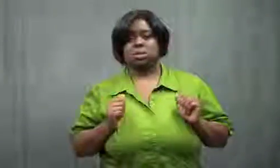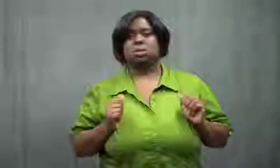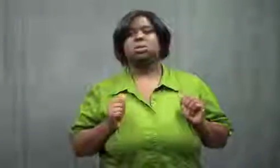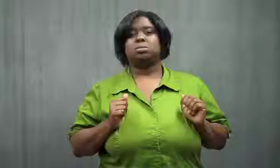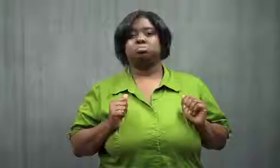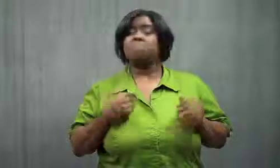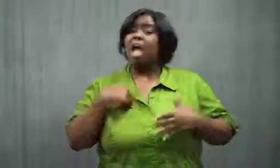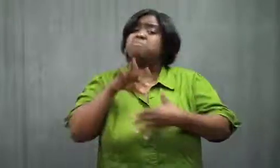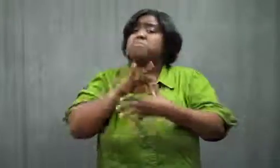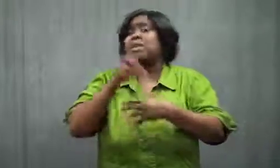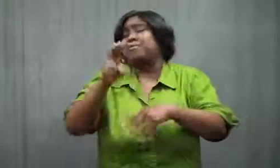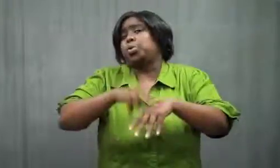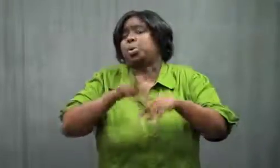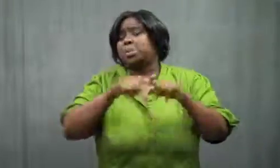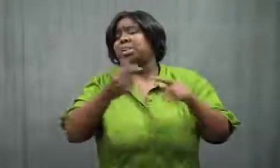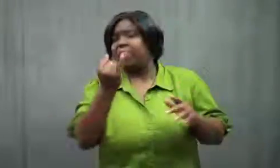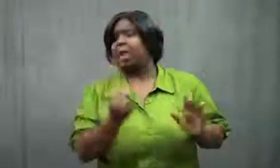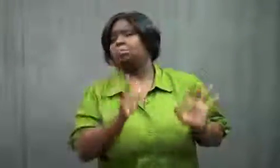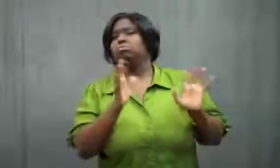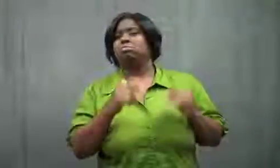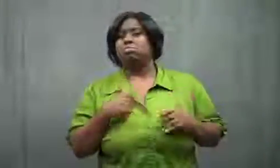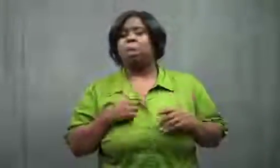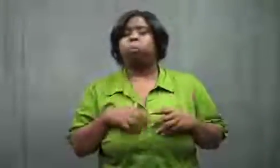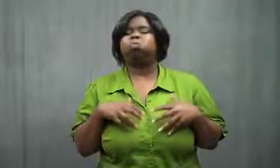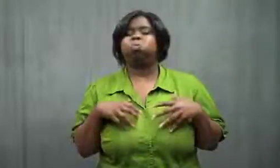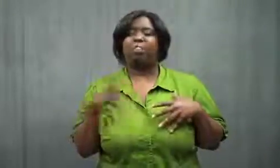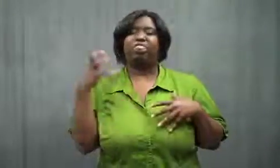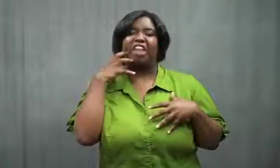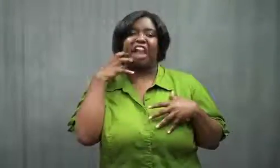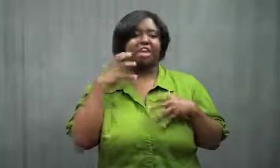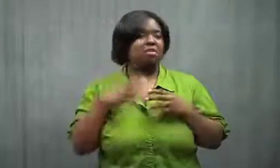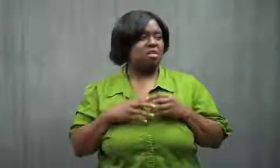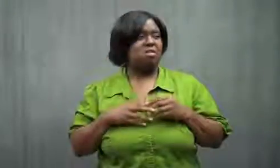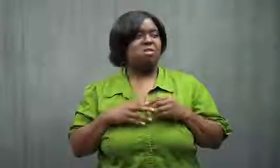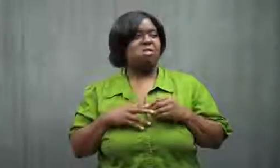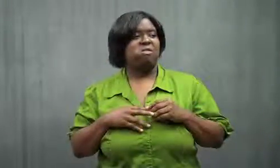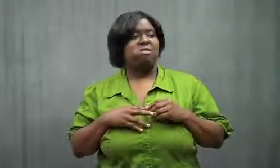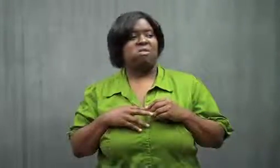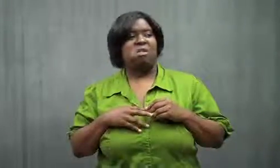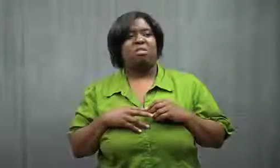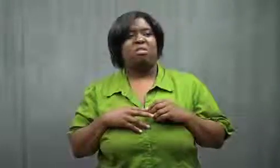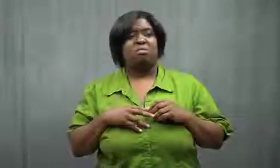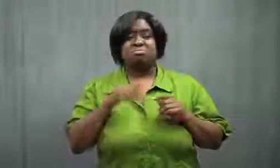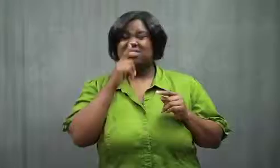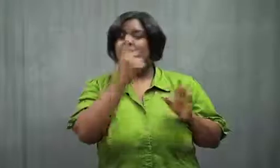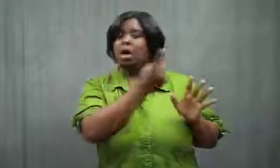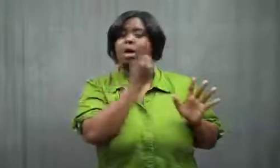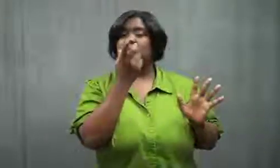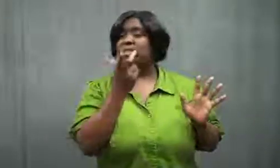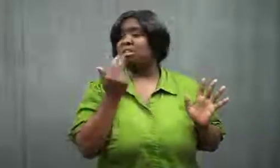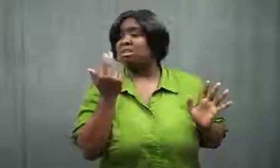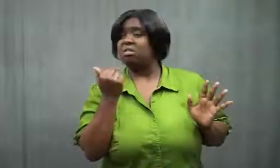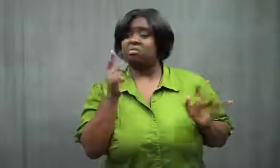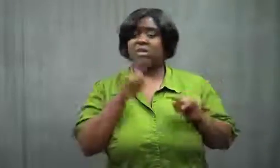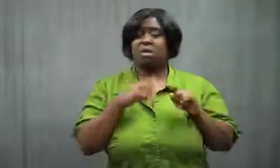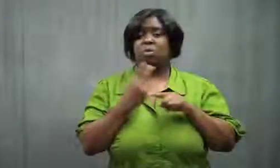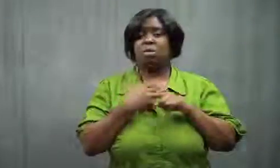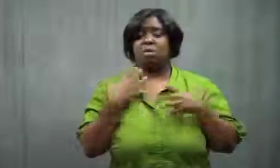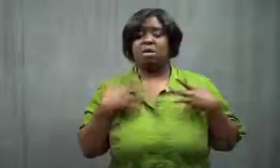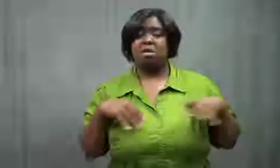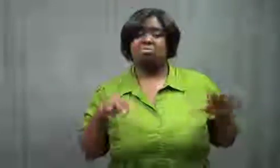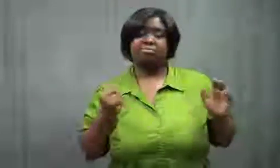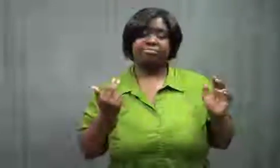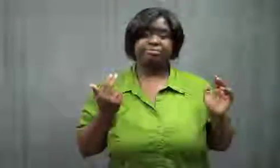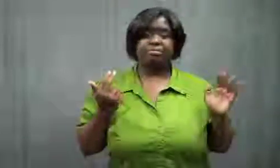She had some meat on her of course, but she was thin.